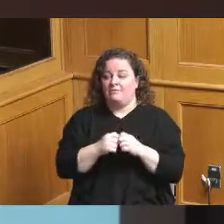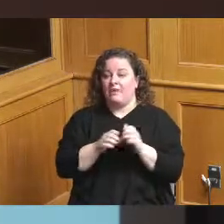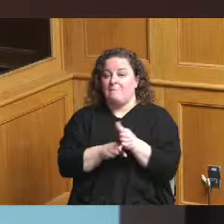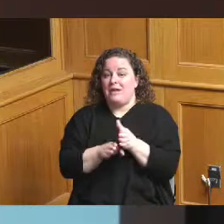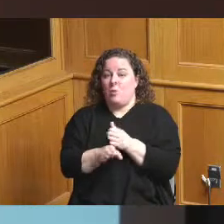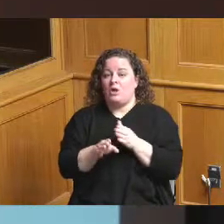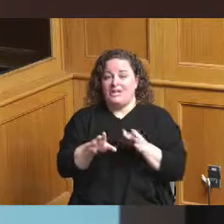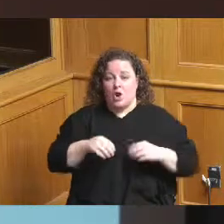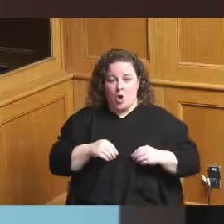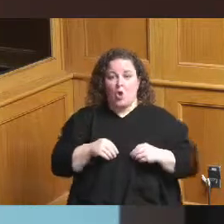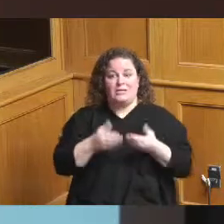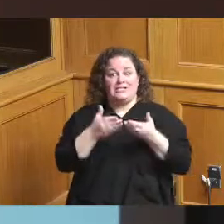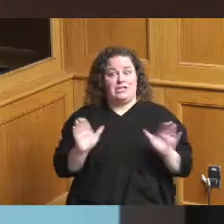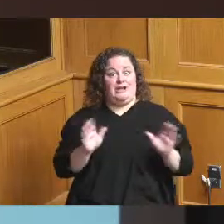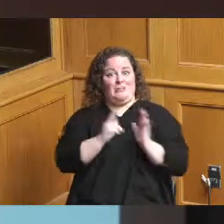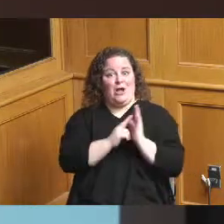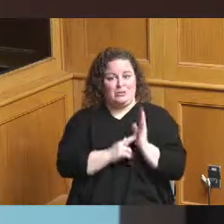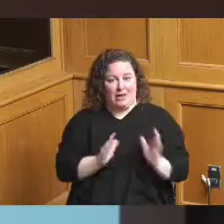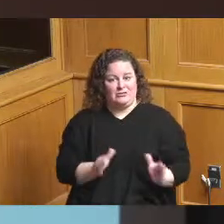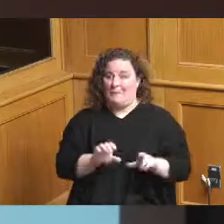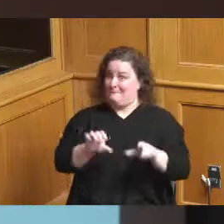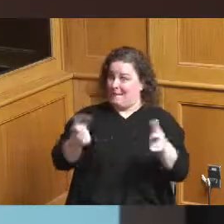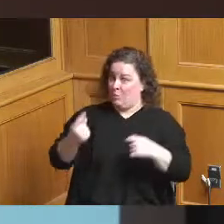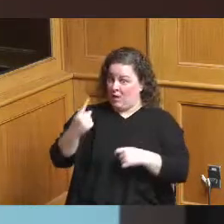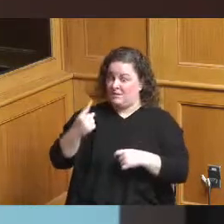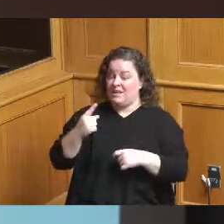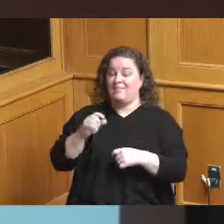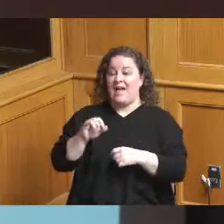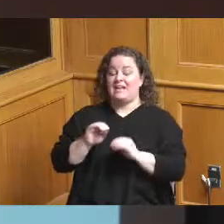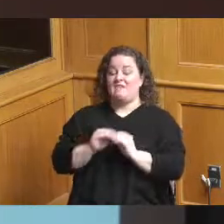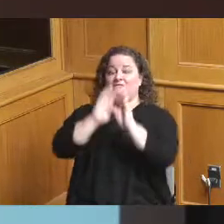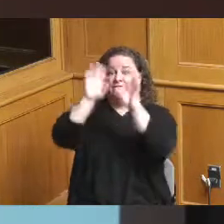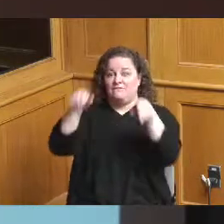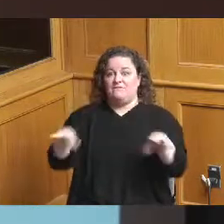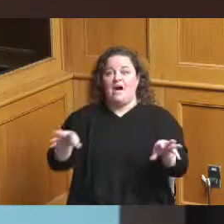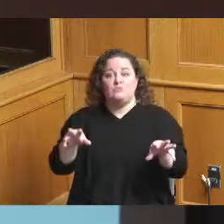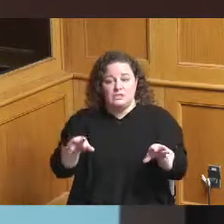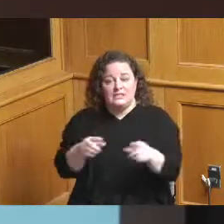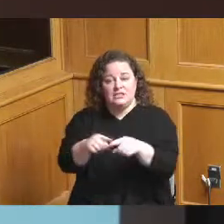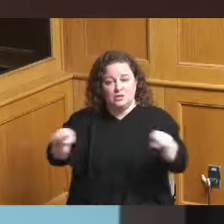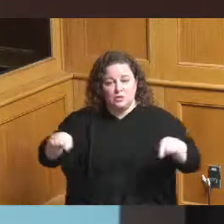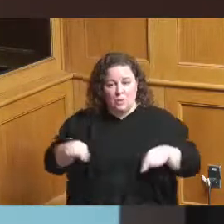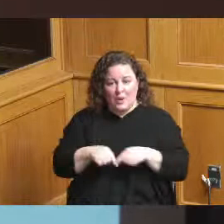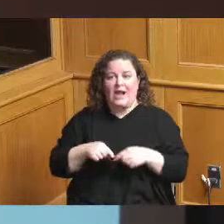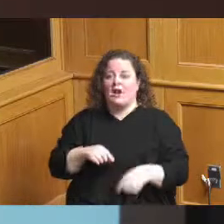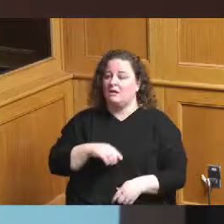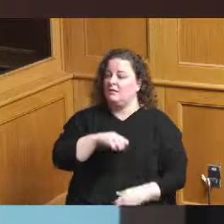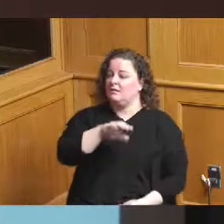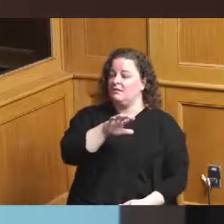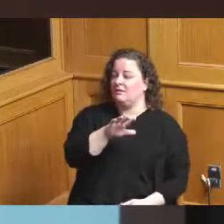including some big ones fountain square and city gospel mission 15th and vine we have as Jeff